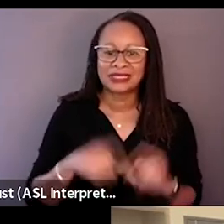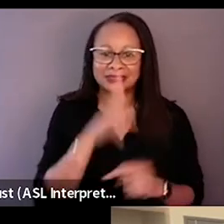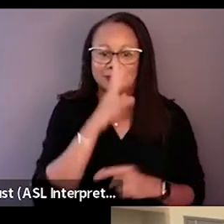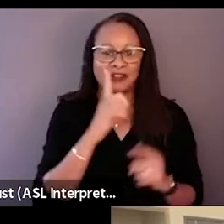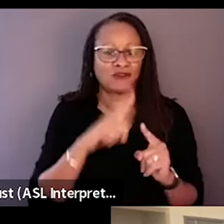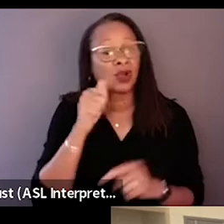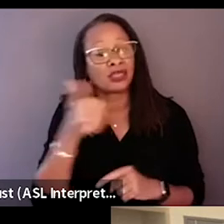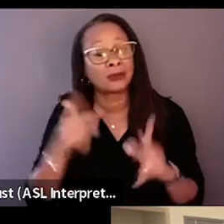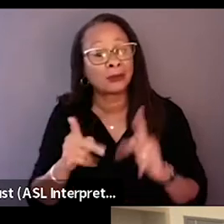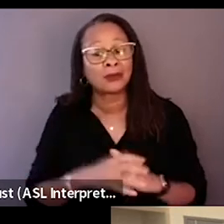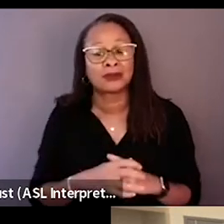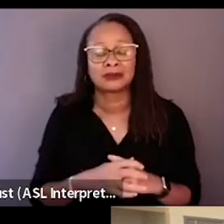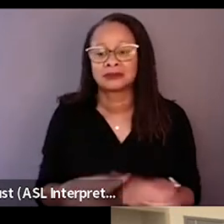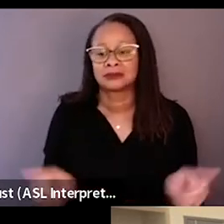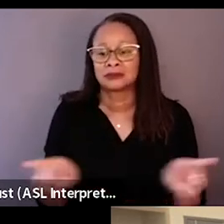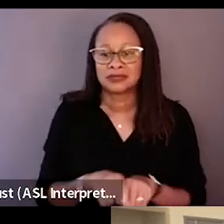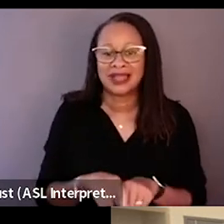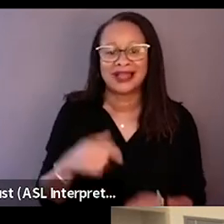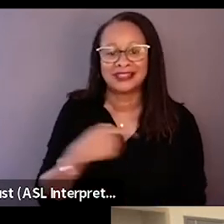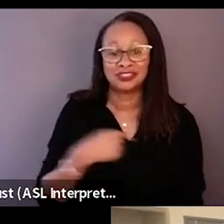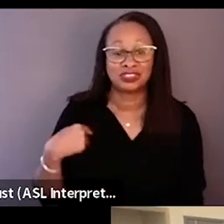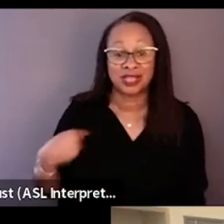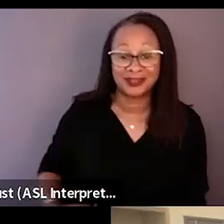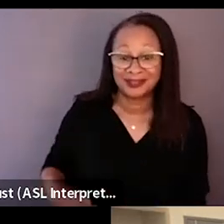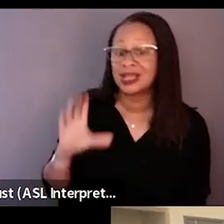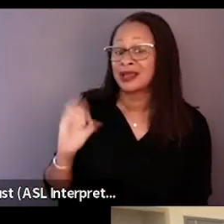but as a Chinese Cambodian,